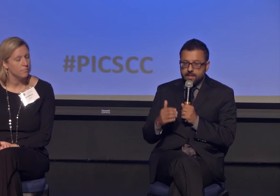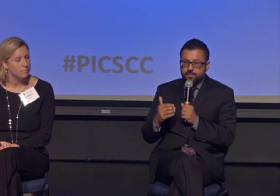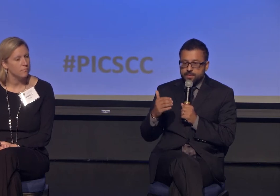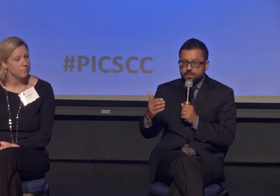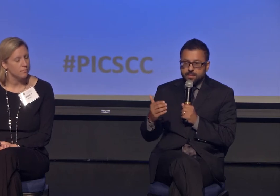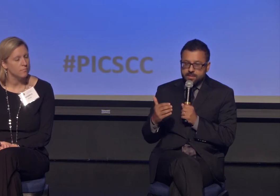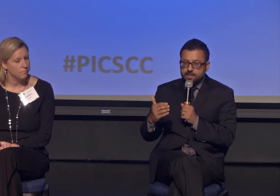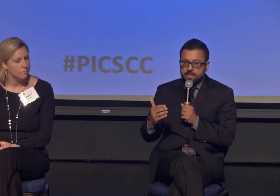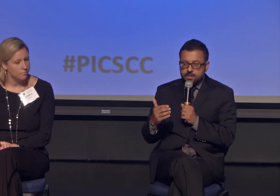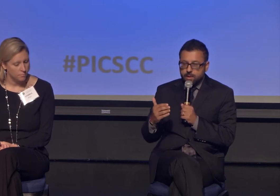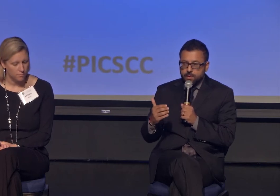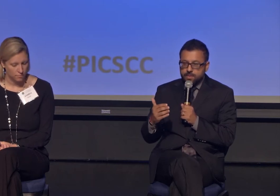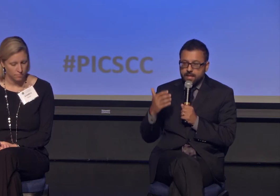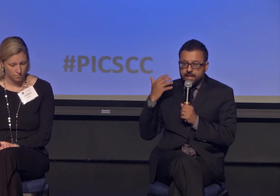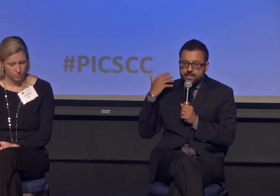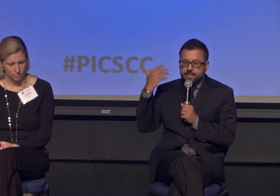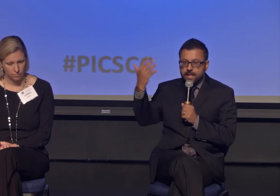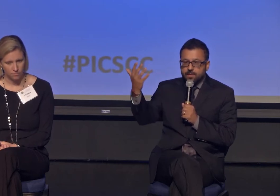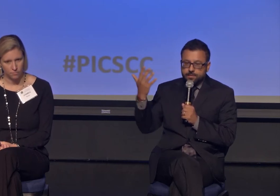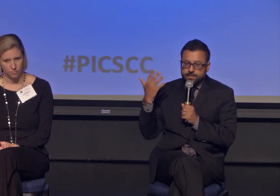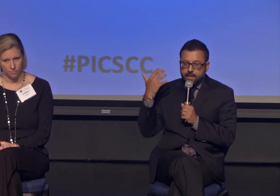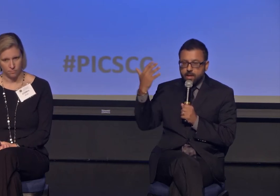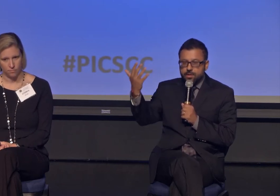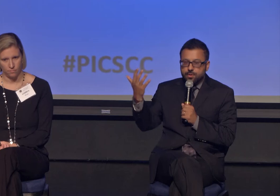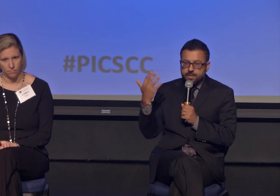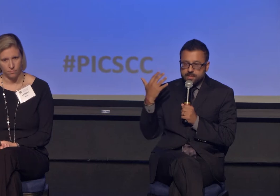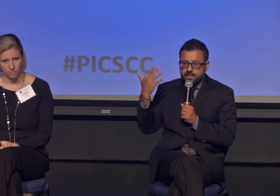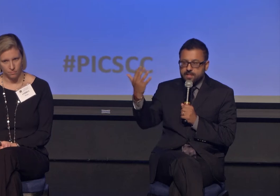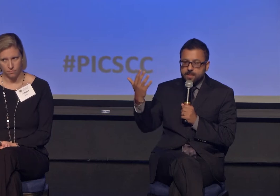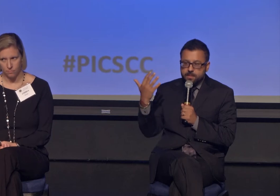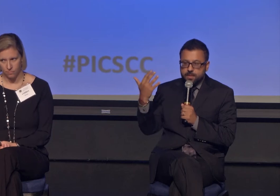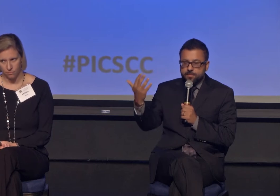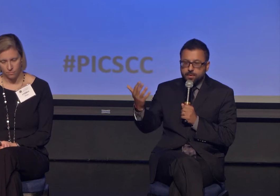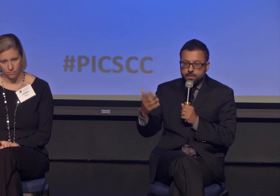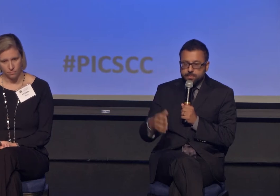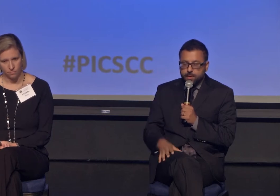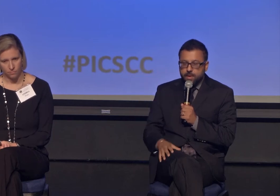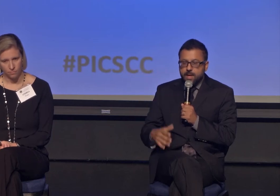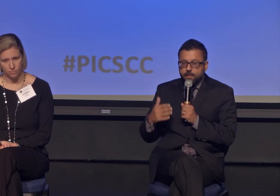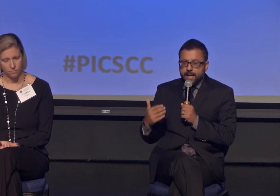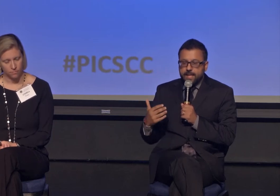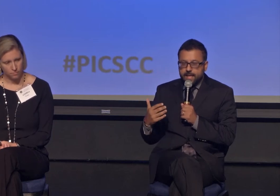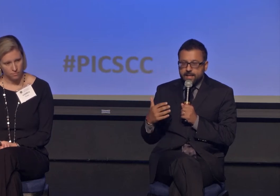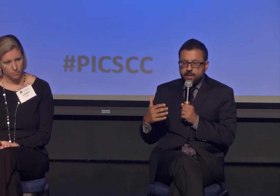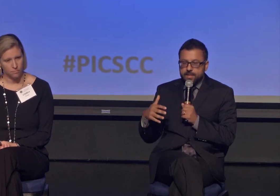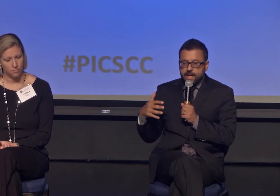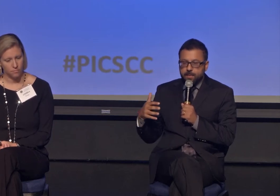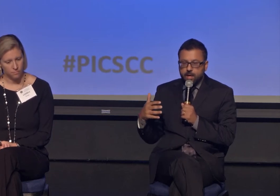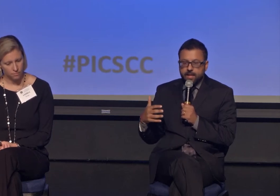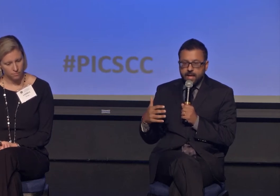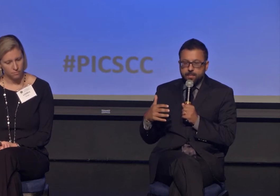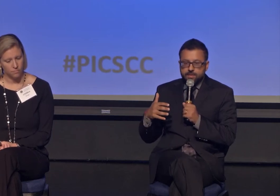It's a physical distance that's close, a psychological distance that seems much further. So by connecting what's happening on campus